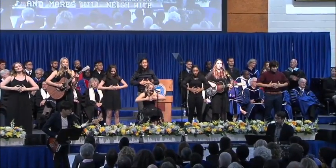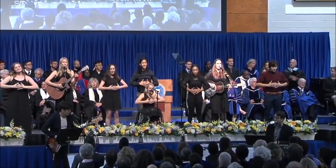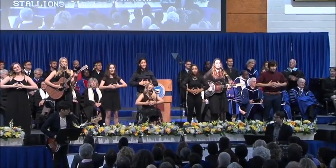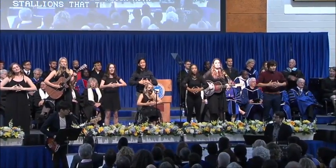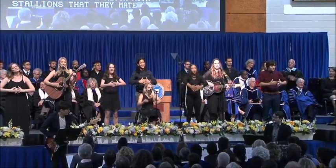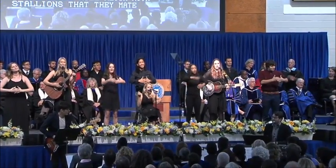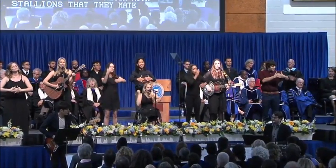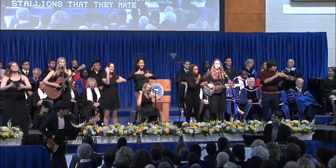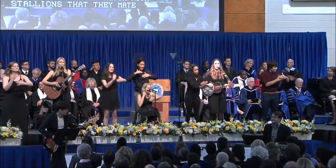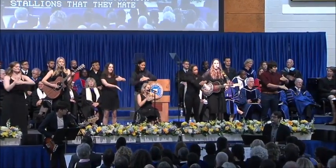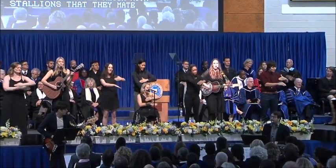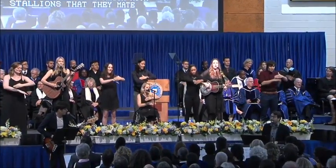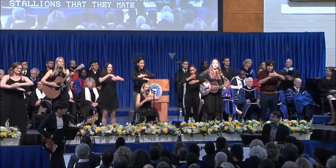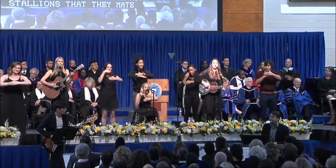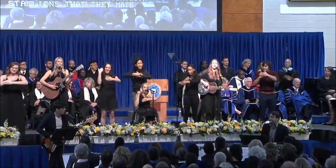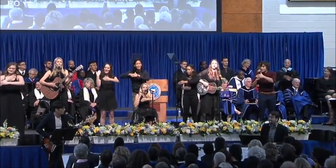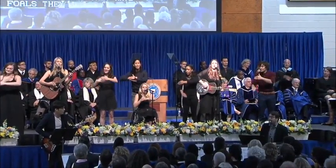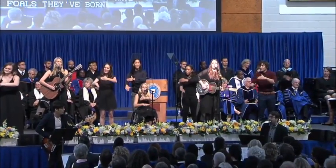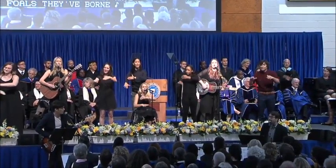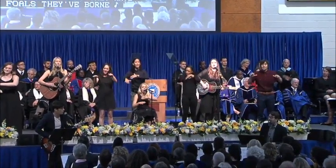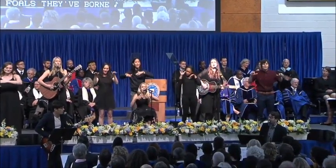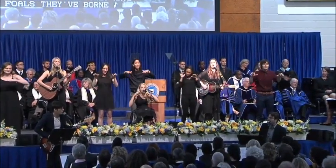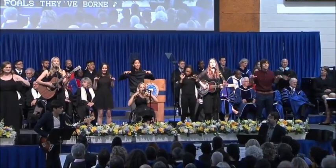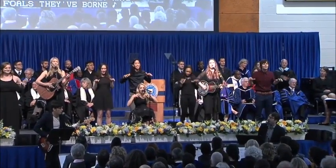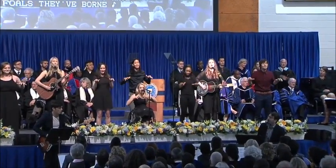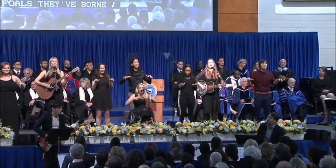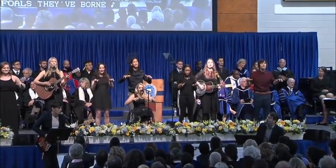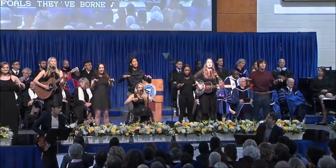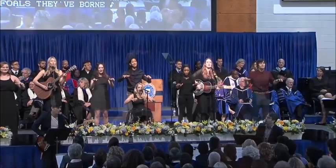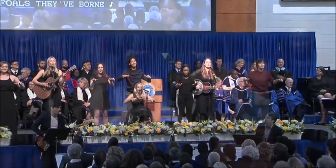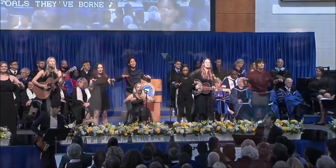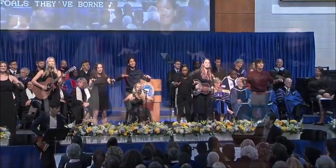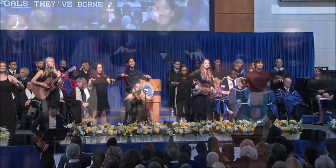Foals they've borne